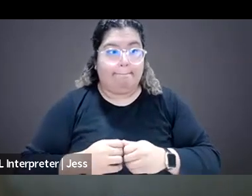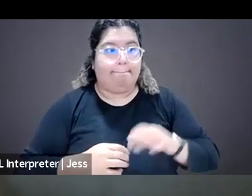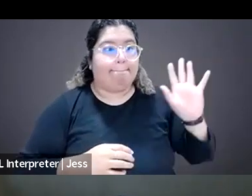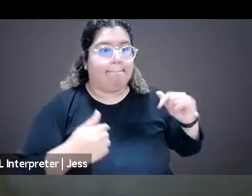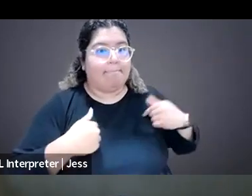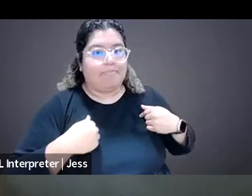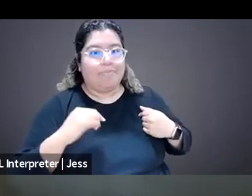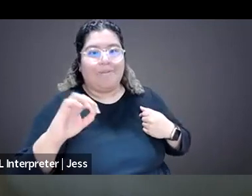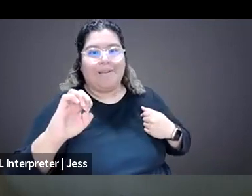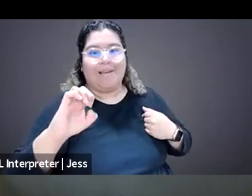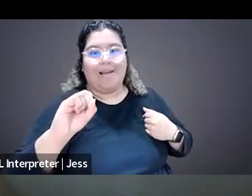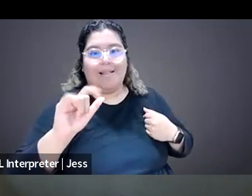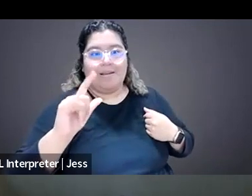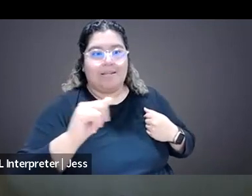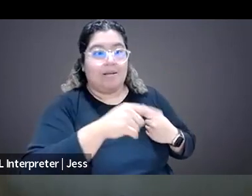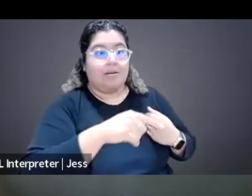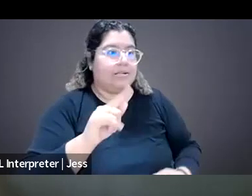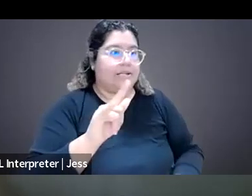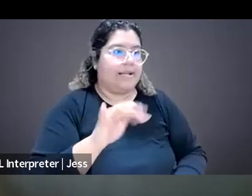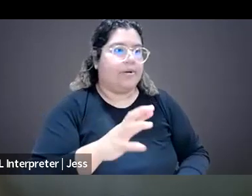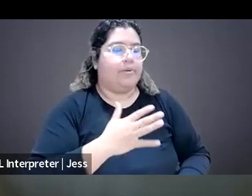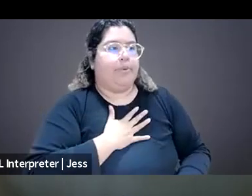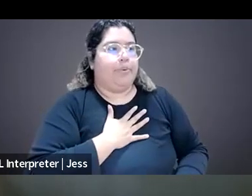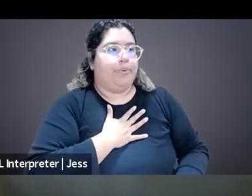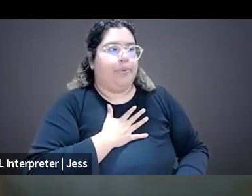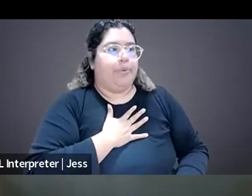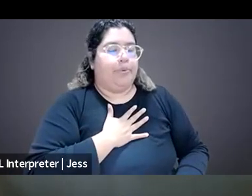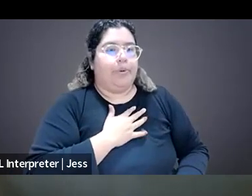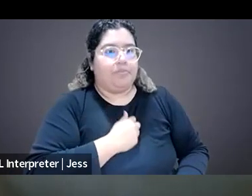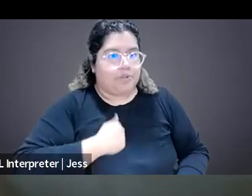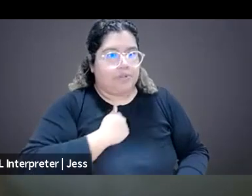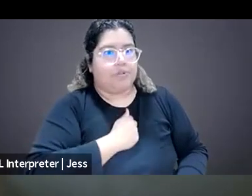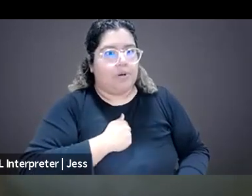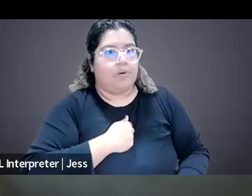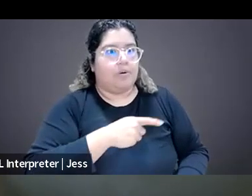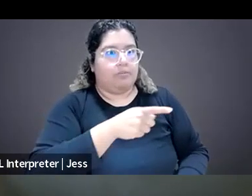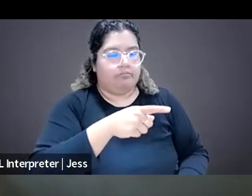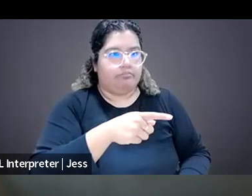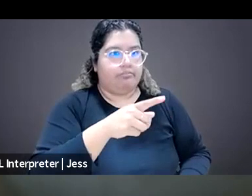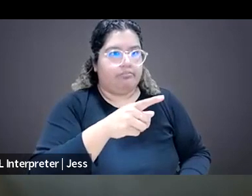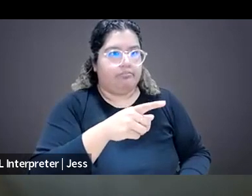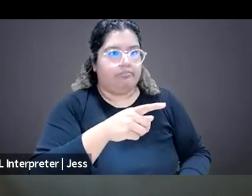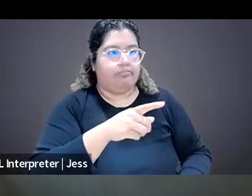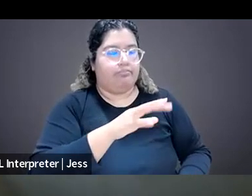Taylor, I just wanna say how sorry I am that you have had to endure this kind of onslaught